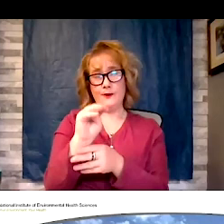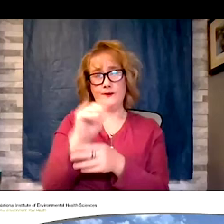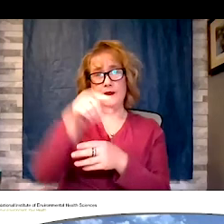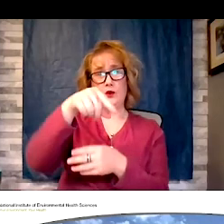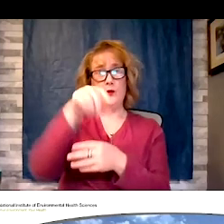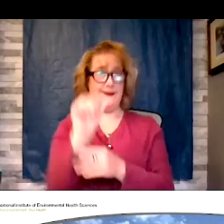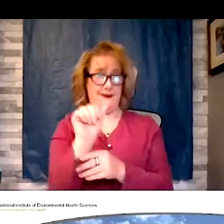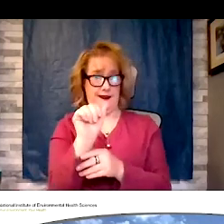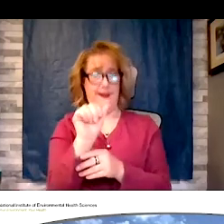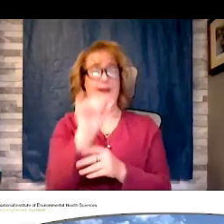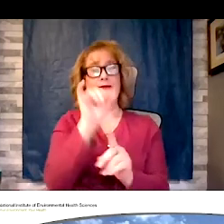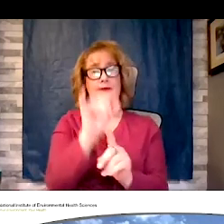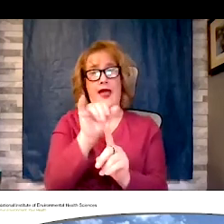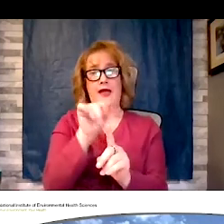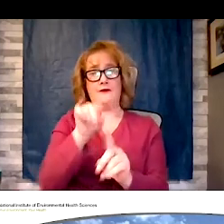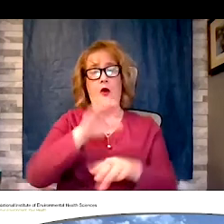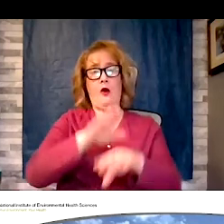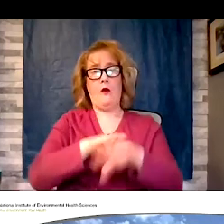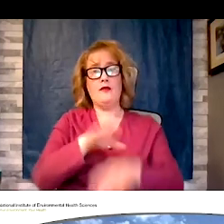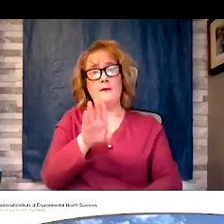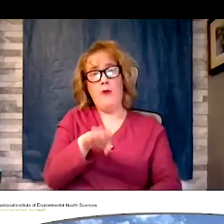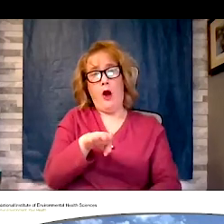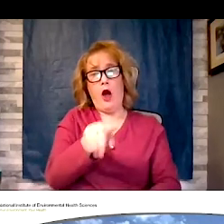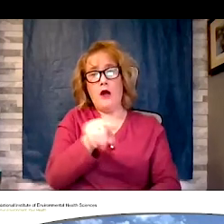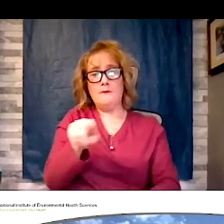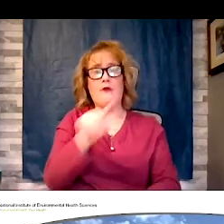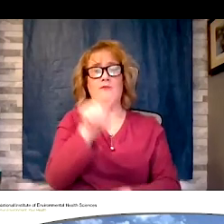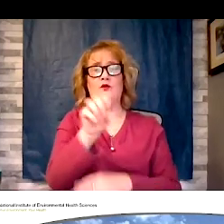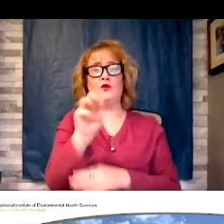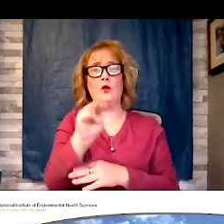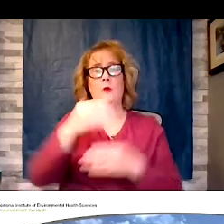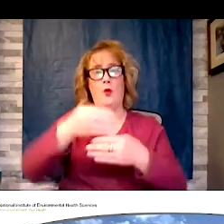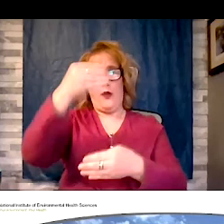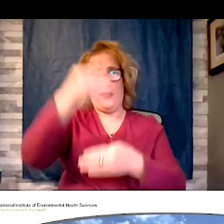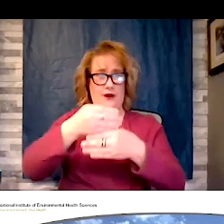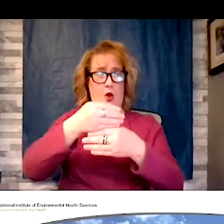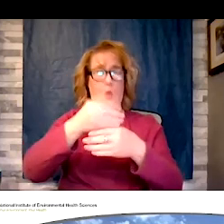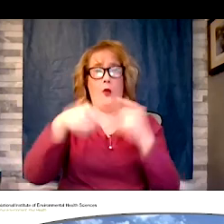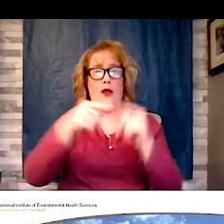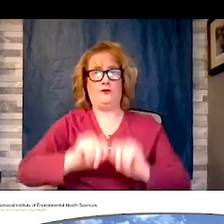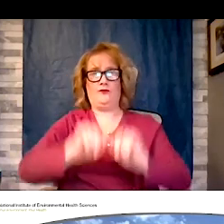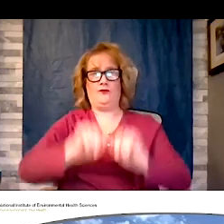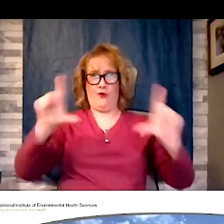bottom of your zoom window when it is full size. Most of the controls are found in the tool